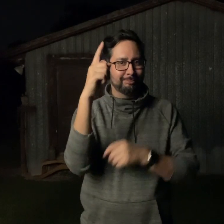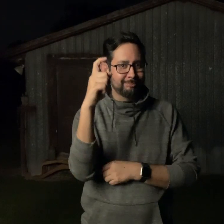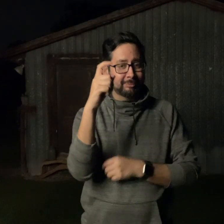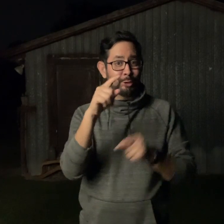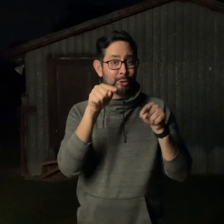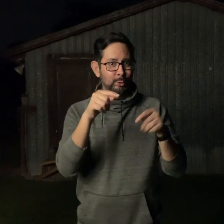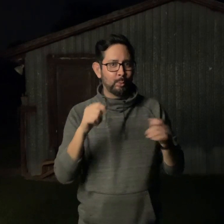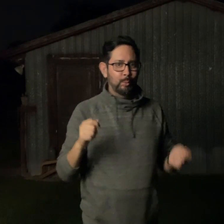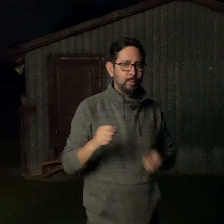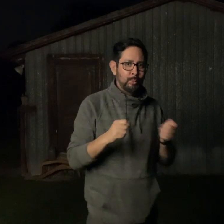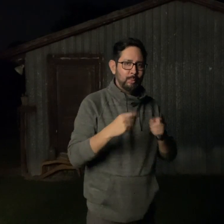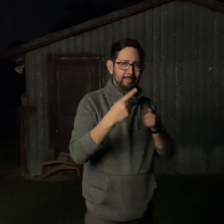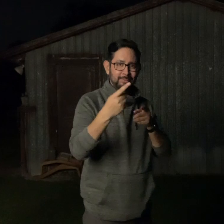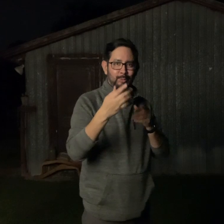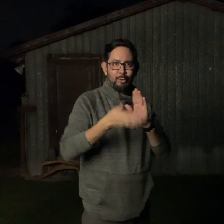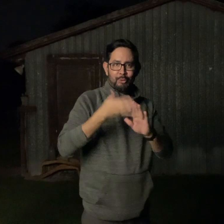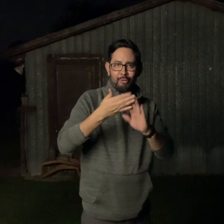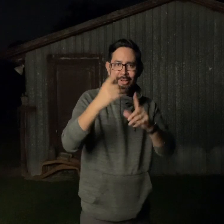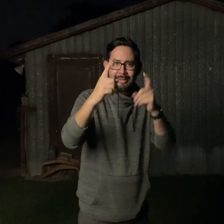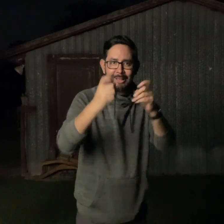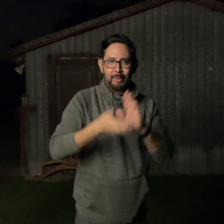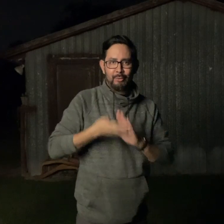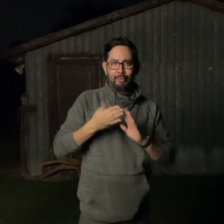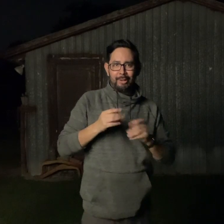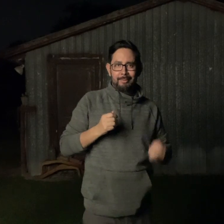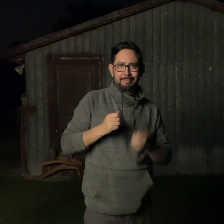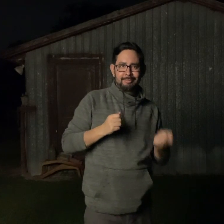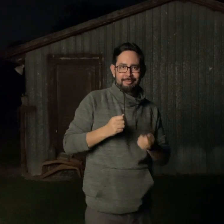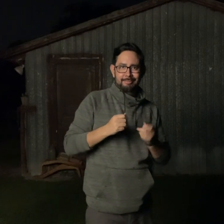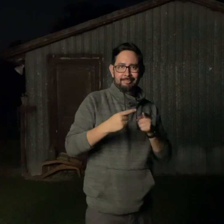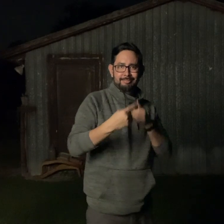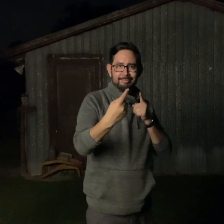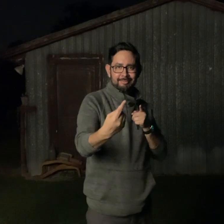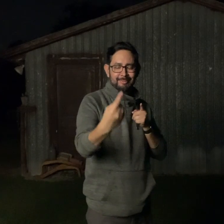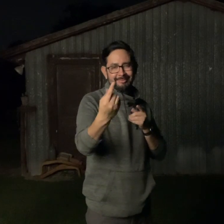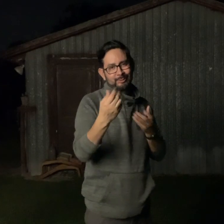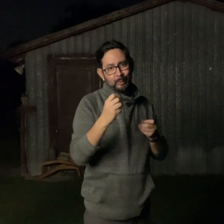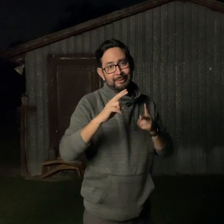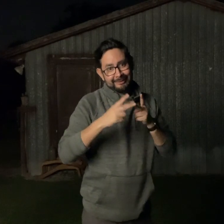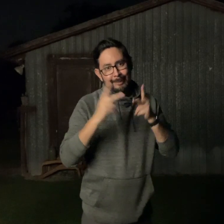And you're going to need the second person to do that while you are over making your design. while they hold down the shutter button.